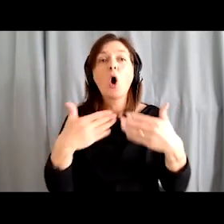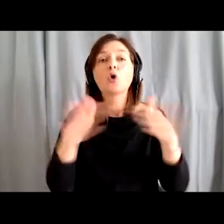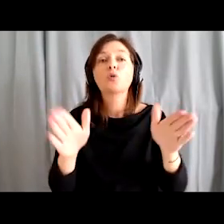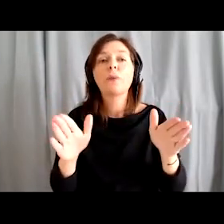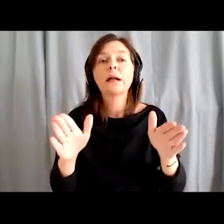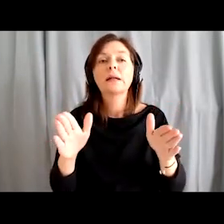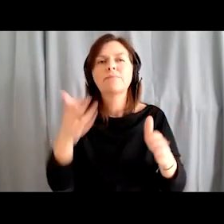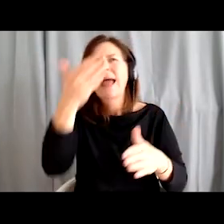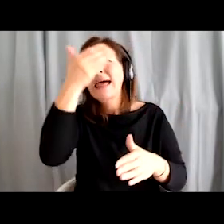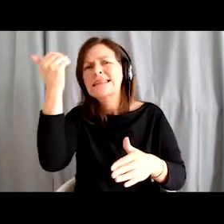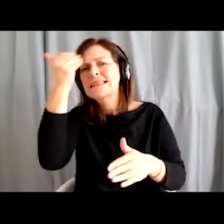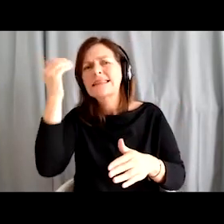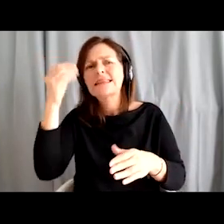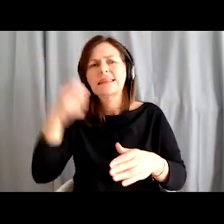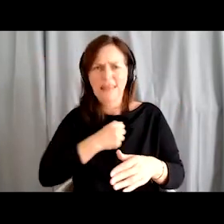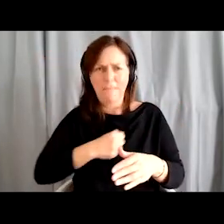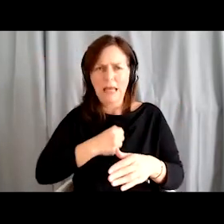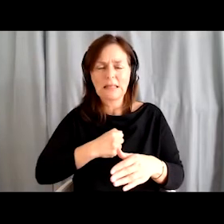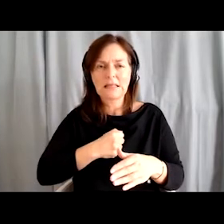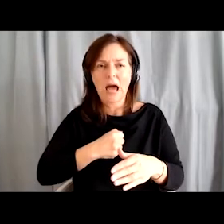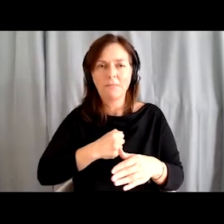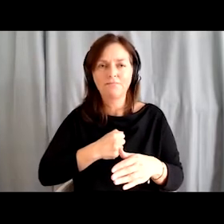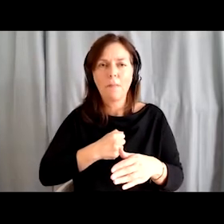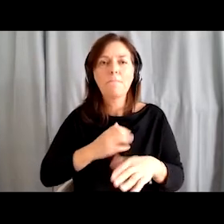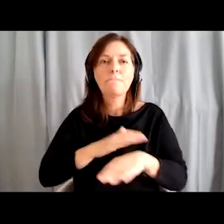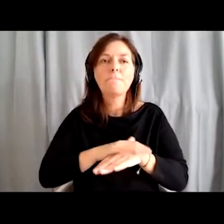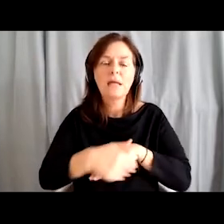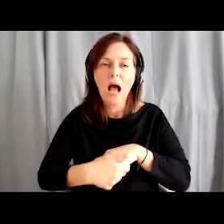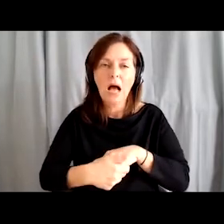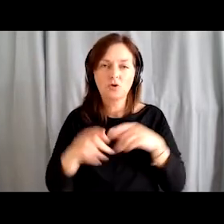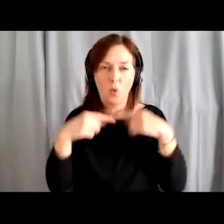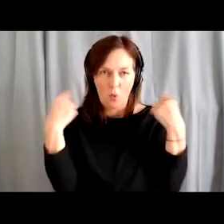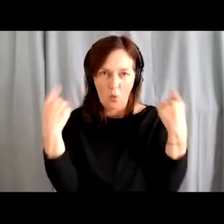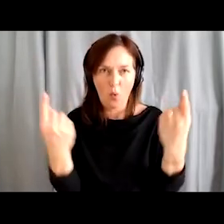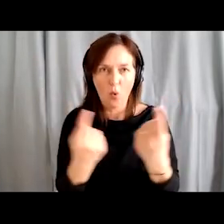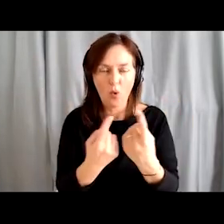To raise awareness about dementia and the attitude towards people with dementia,